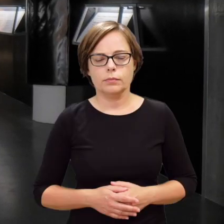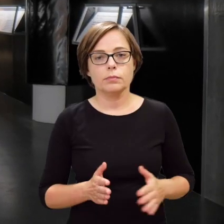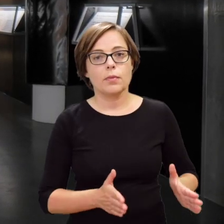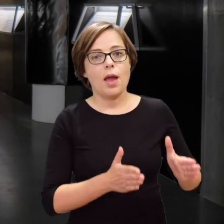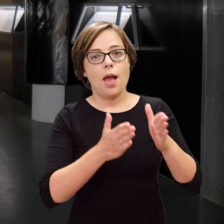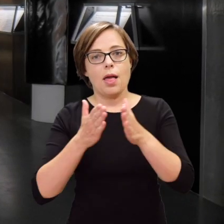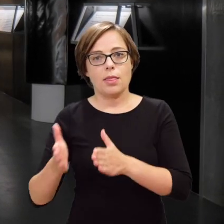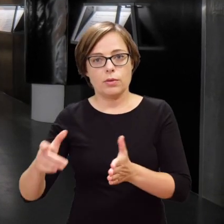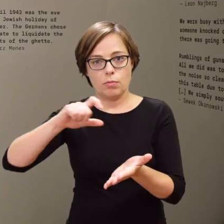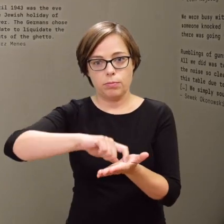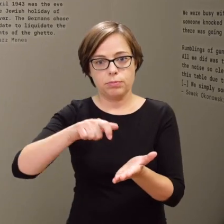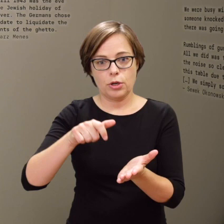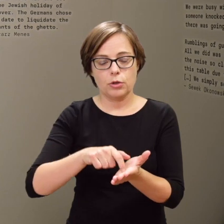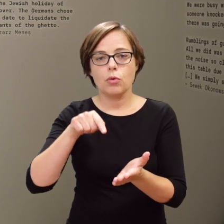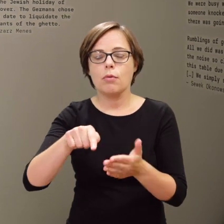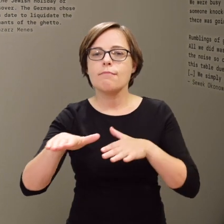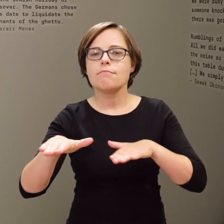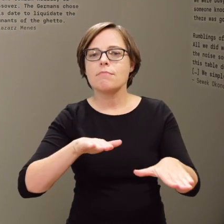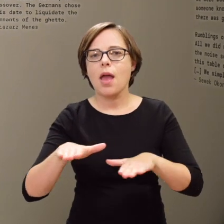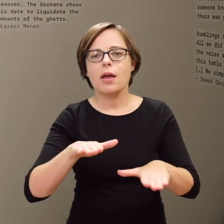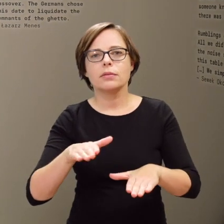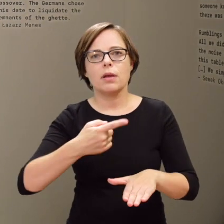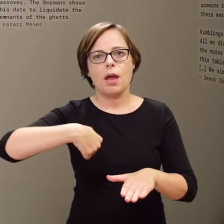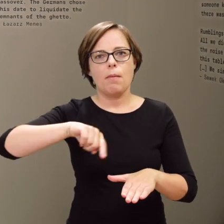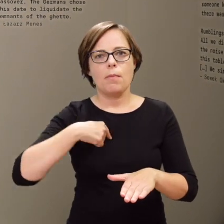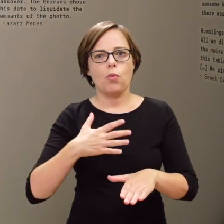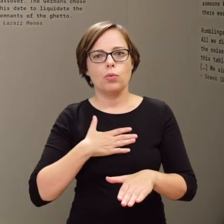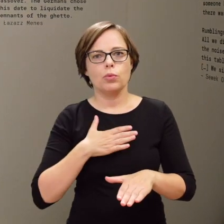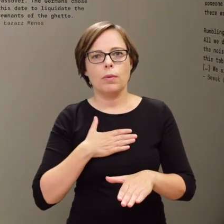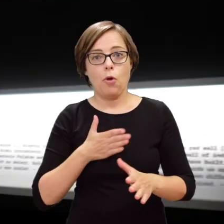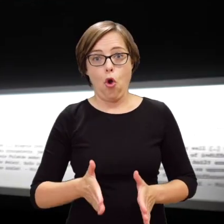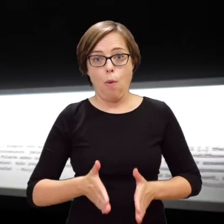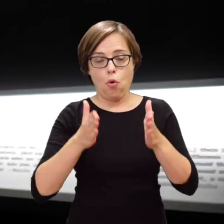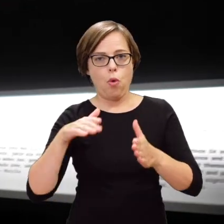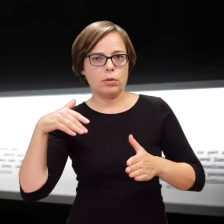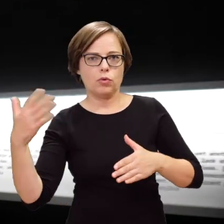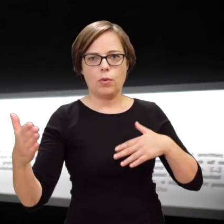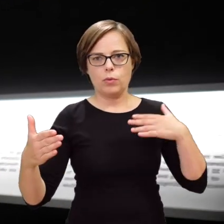The next section of the exhibition is the space between the two sides of the ghetto wall.